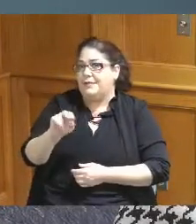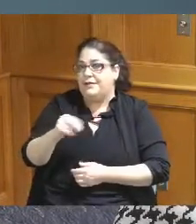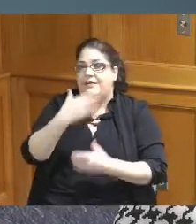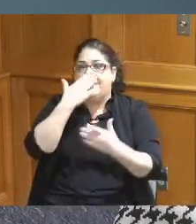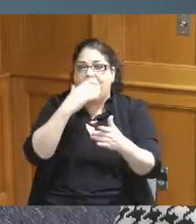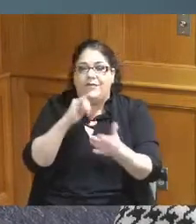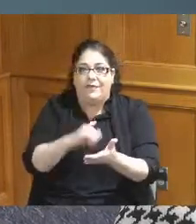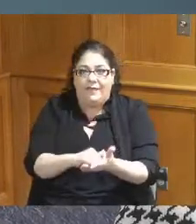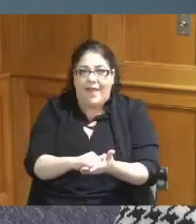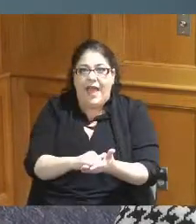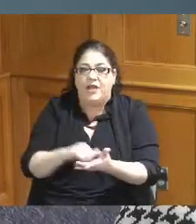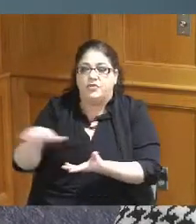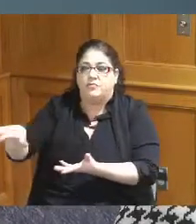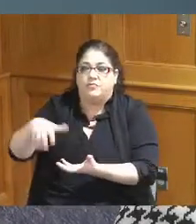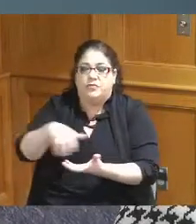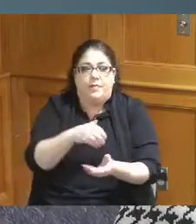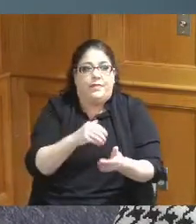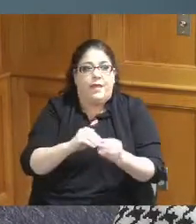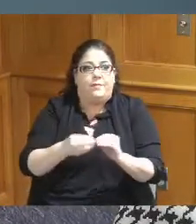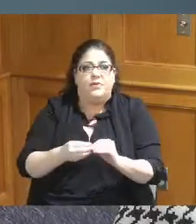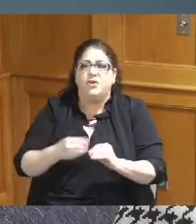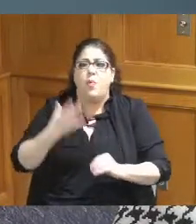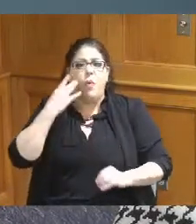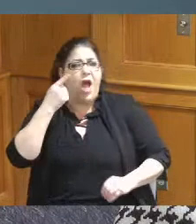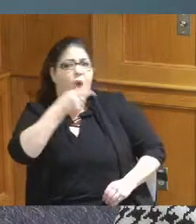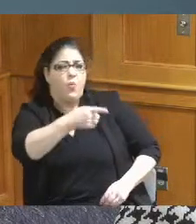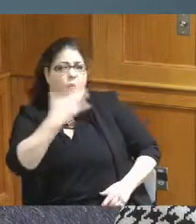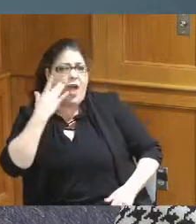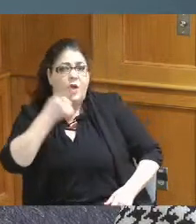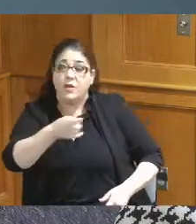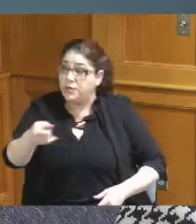spent on mentally illness she said and why do you have that's what you wanted to know oh I